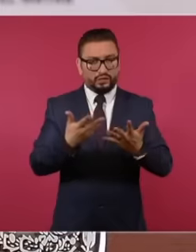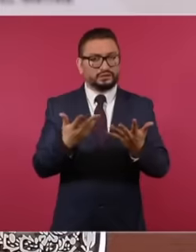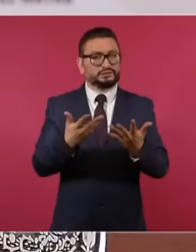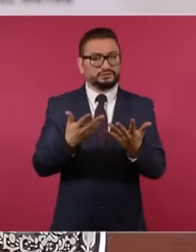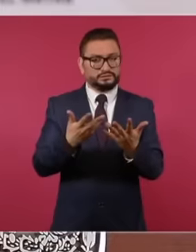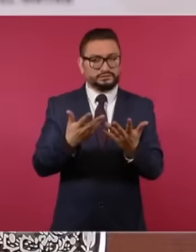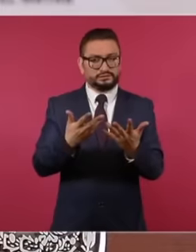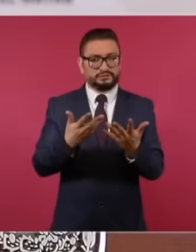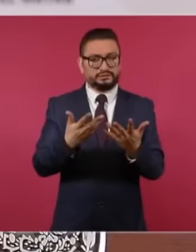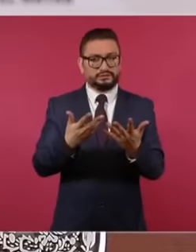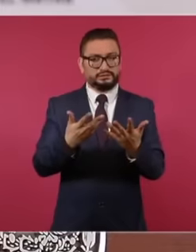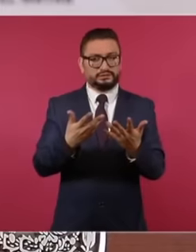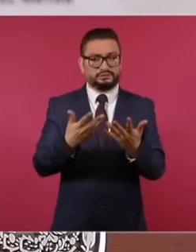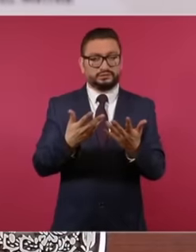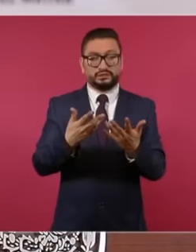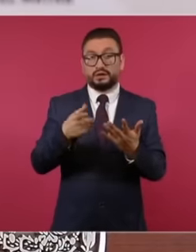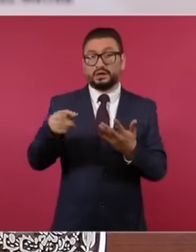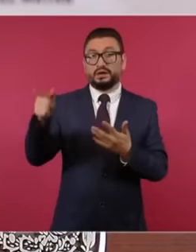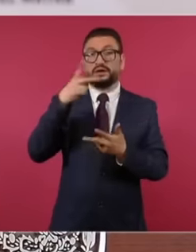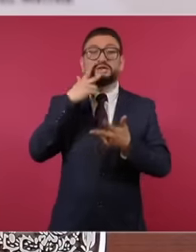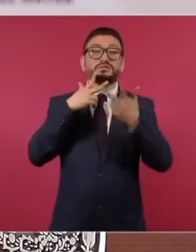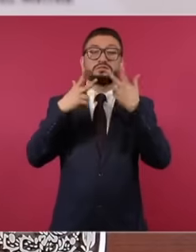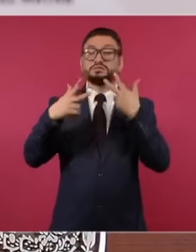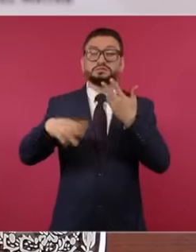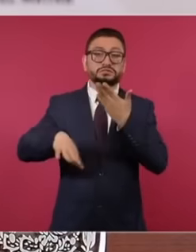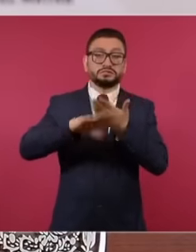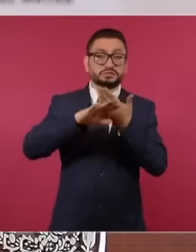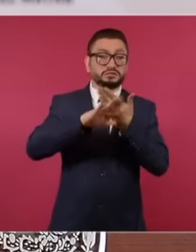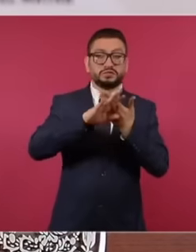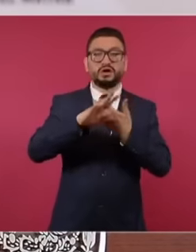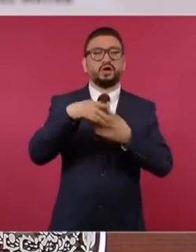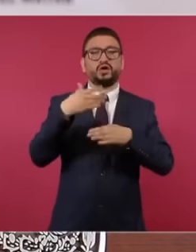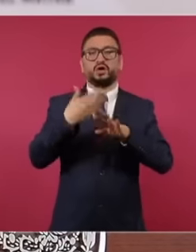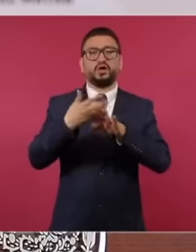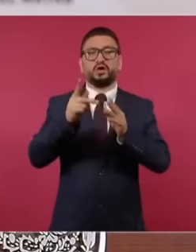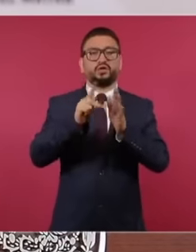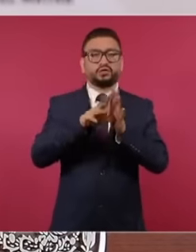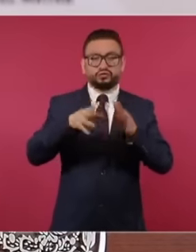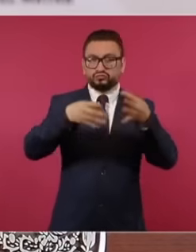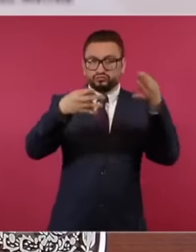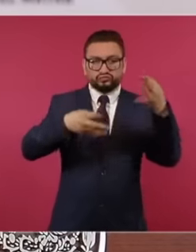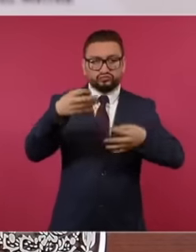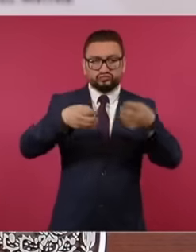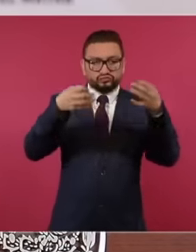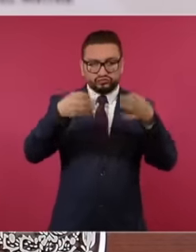against defamation and slander through judicial means as is done by almost everyone.